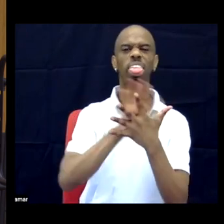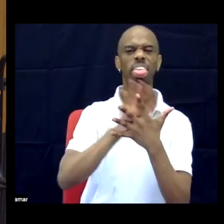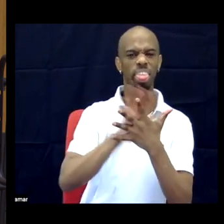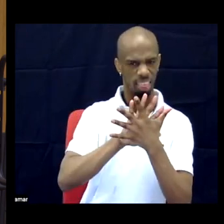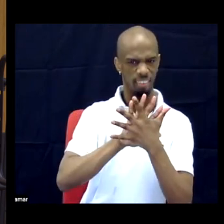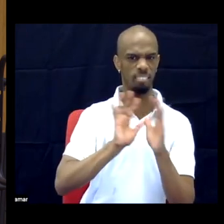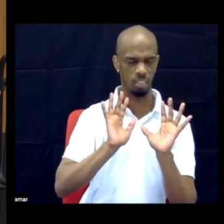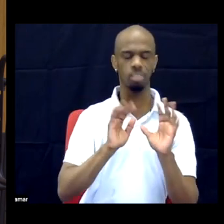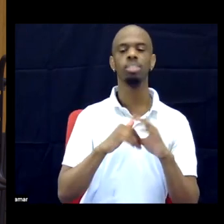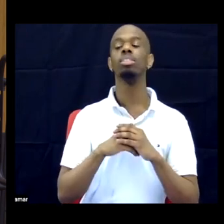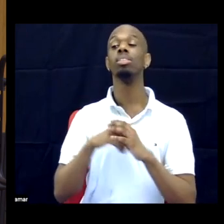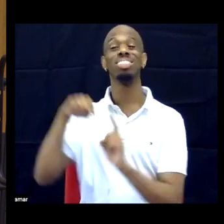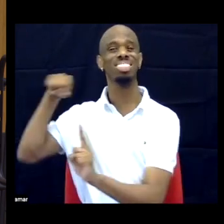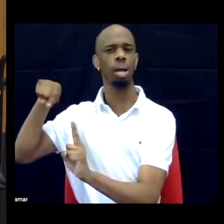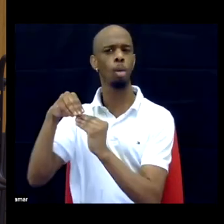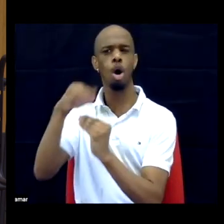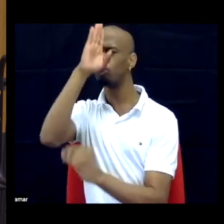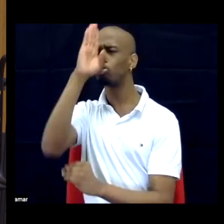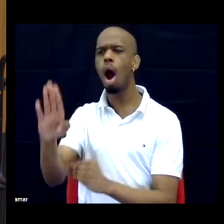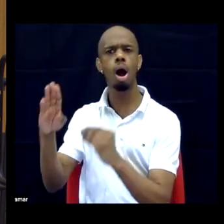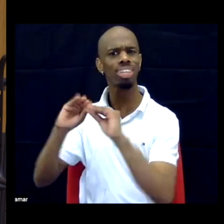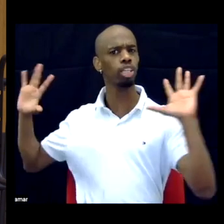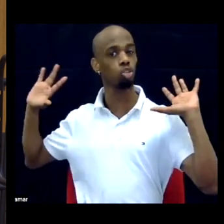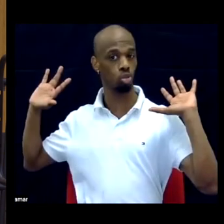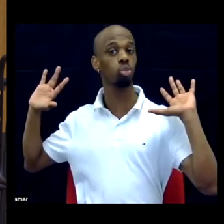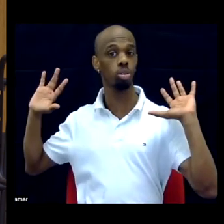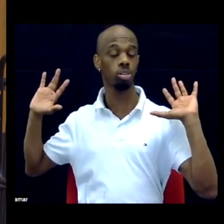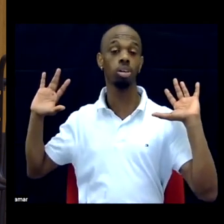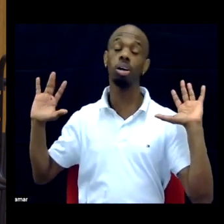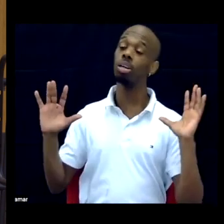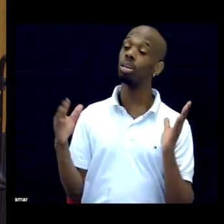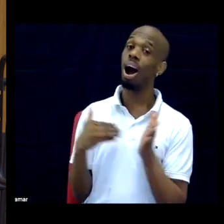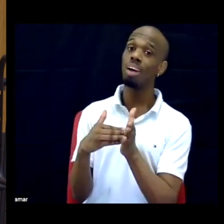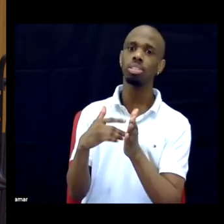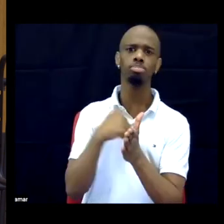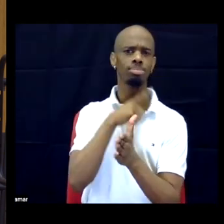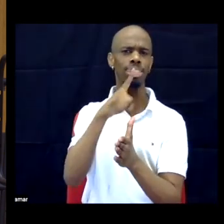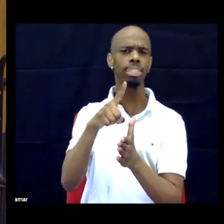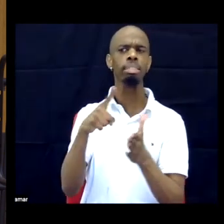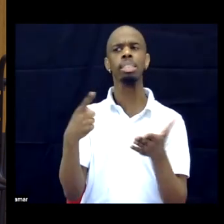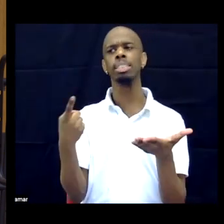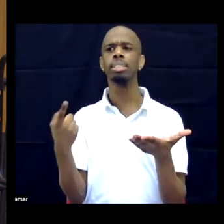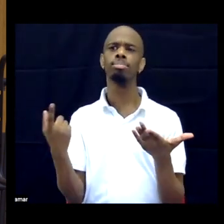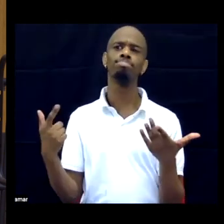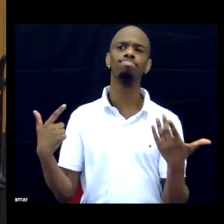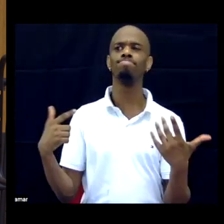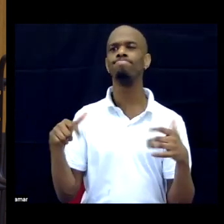Otherwise, you know, I am really hesitant to encourage disability studies scholars that